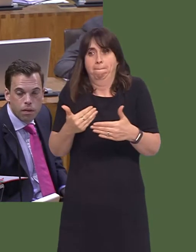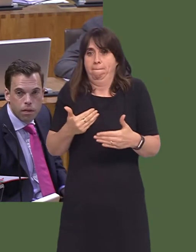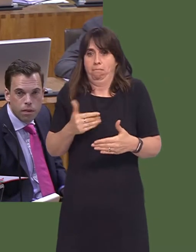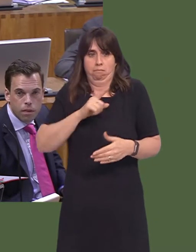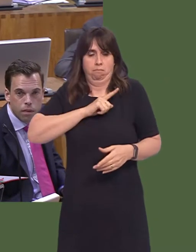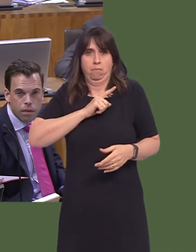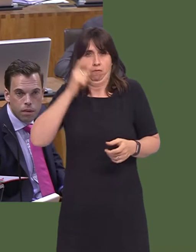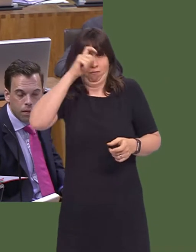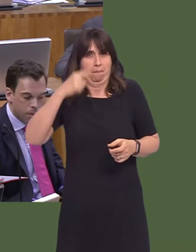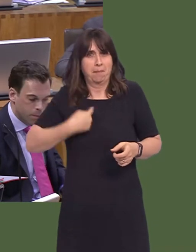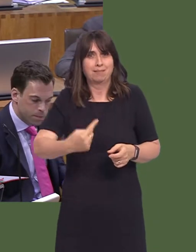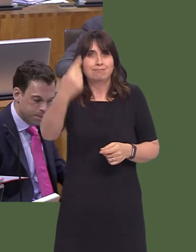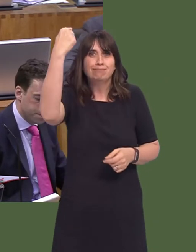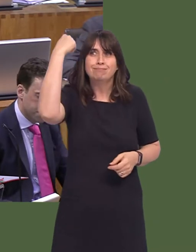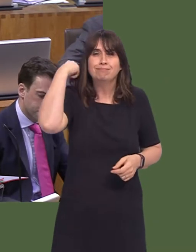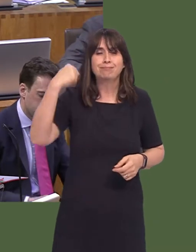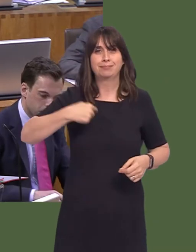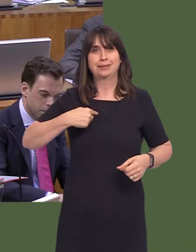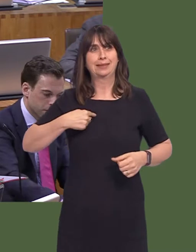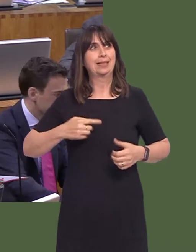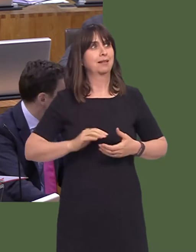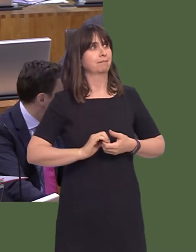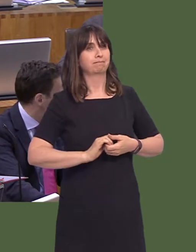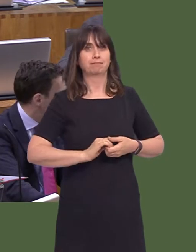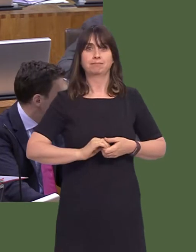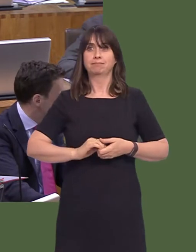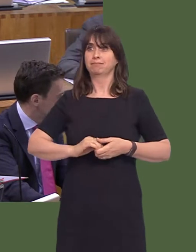body. I remember standing hereóor in the old buildingóand introducing the potatoes